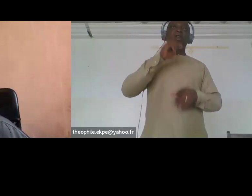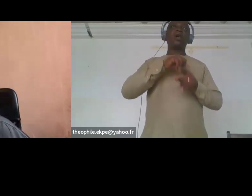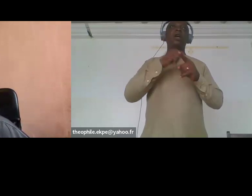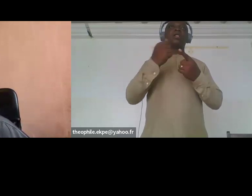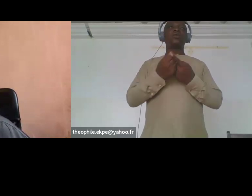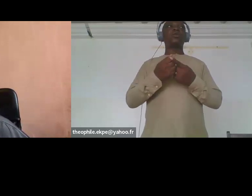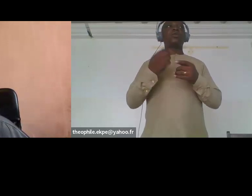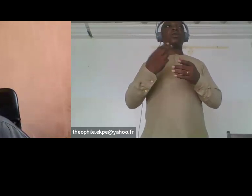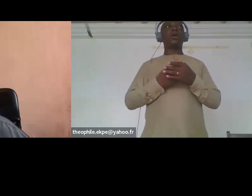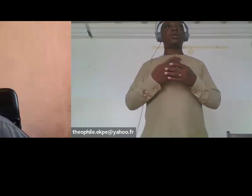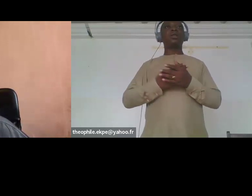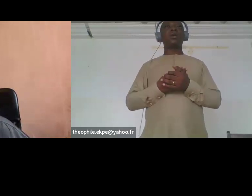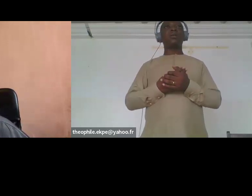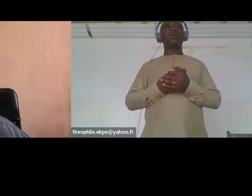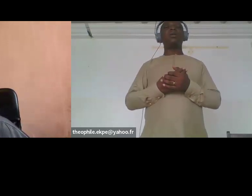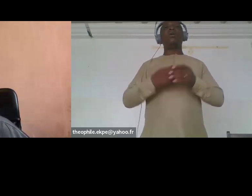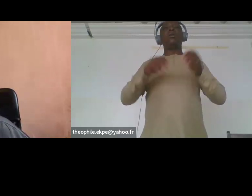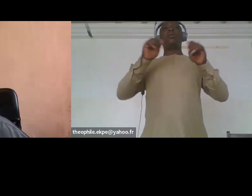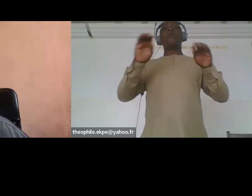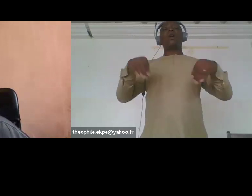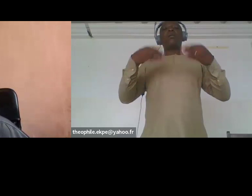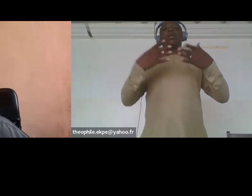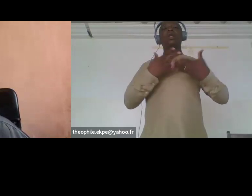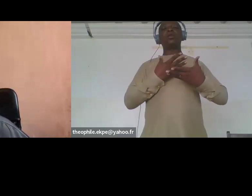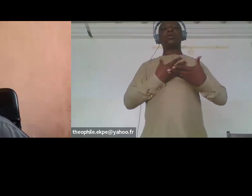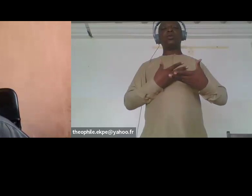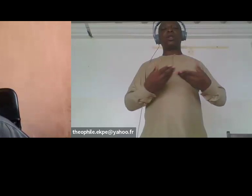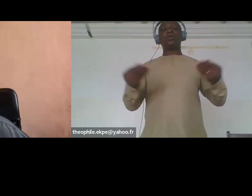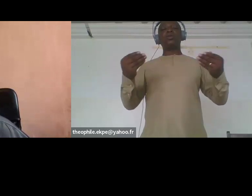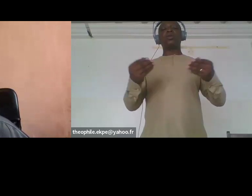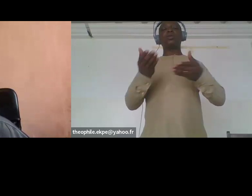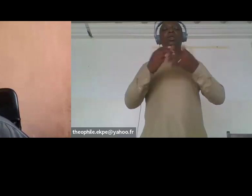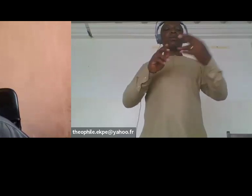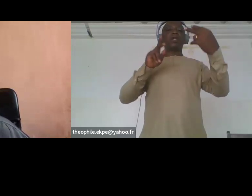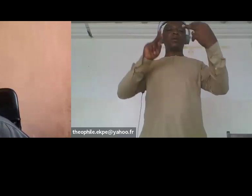women and girls with disability to the forefront of Human Rights agenda and